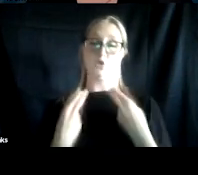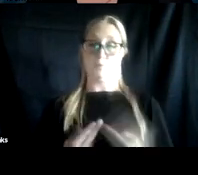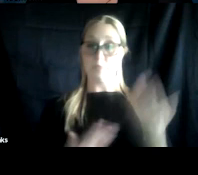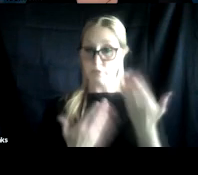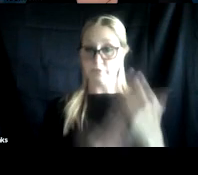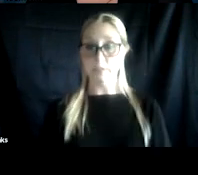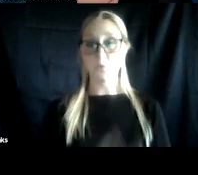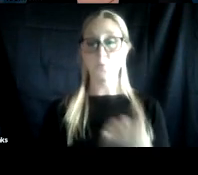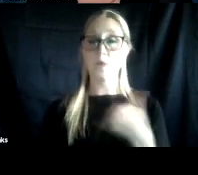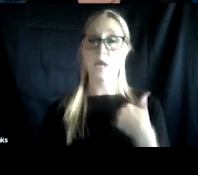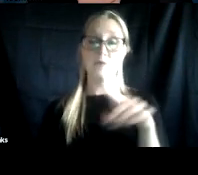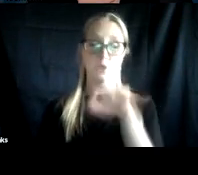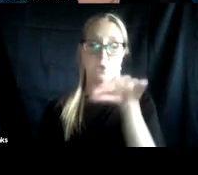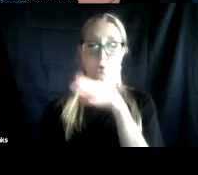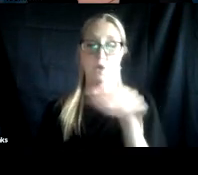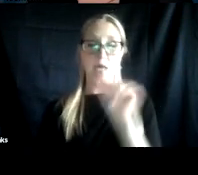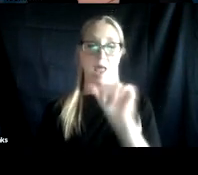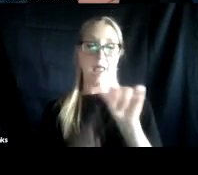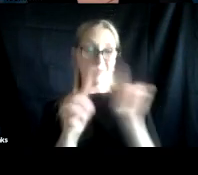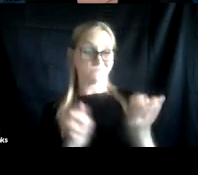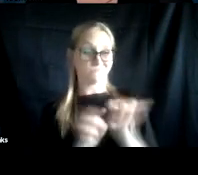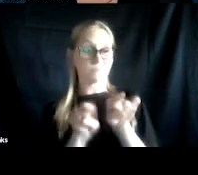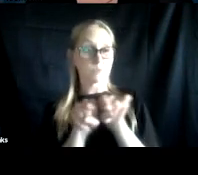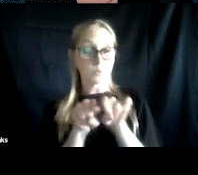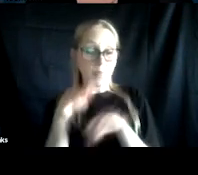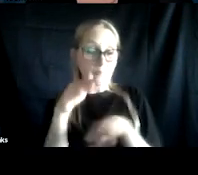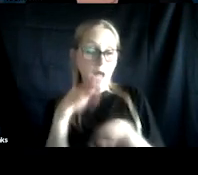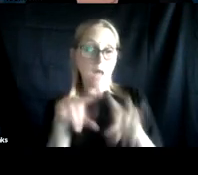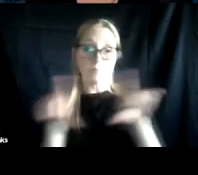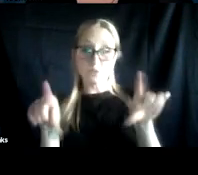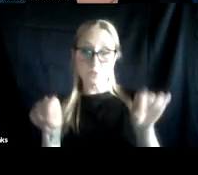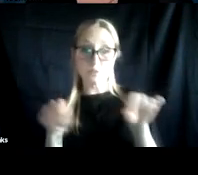We do have a Q&A pod at the bottom of your screen. And throughout the presentations,